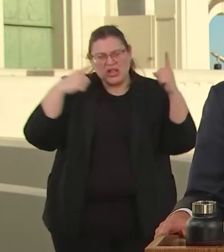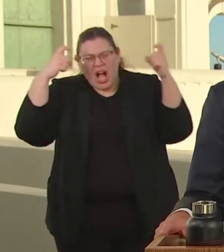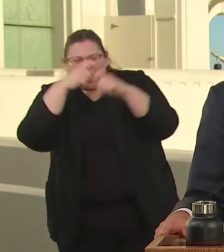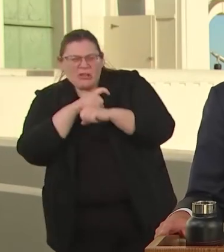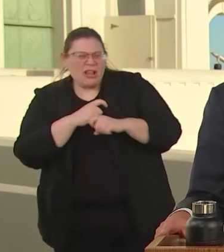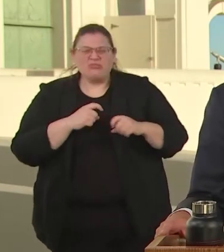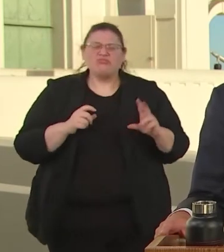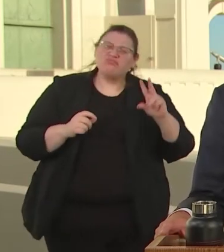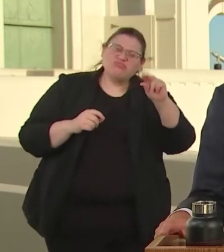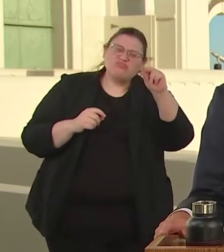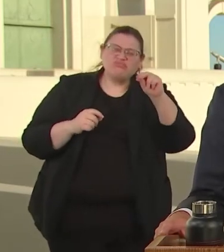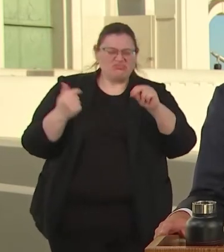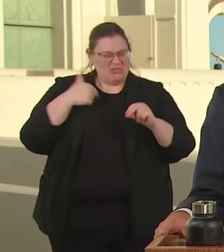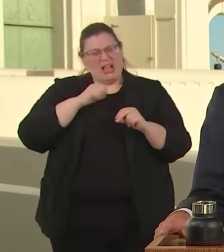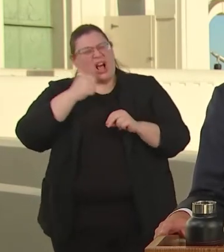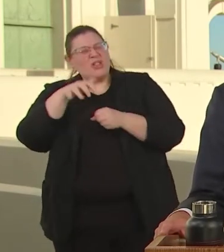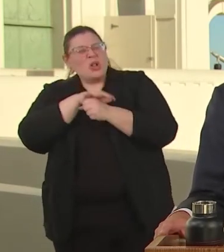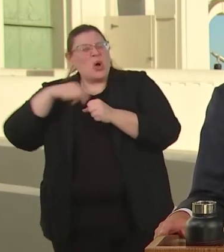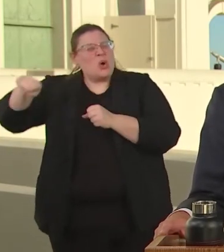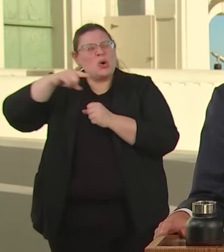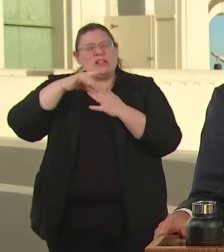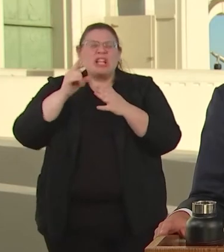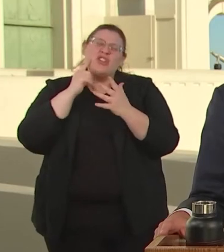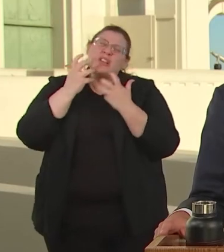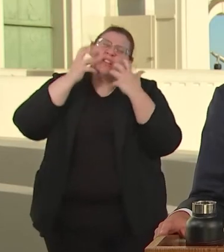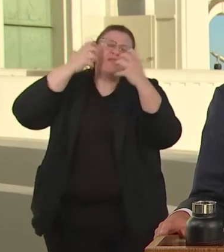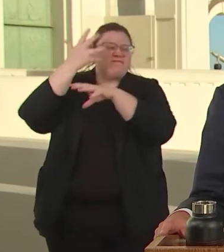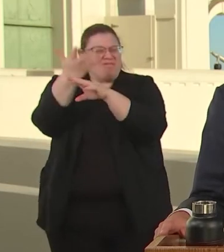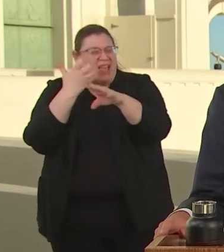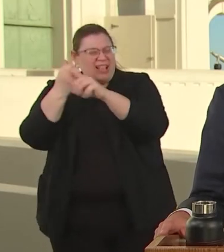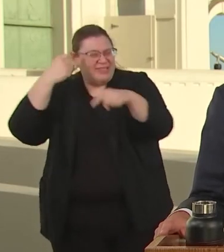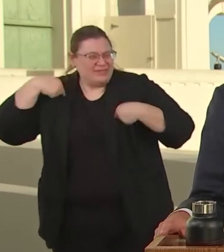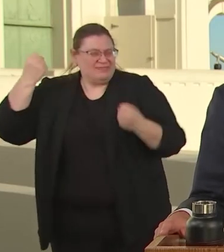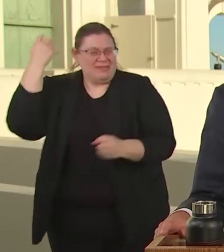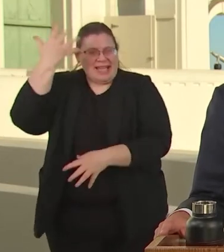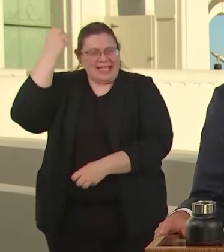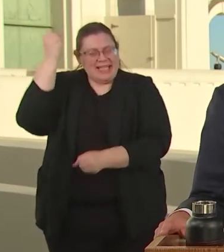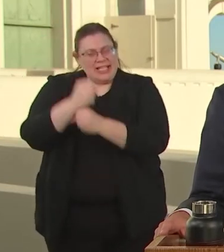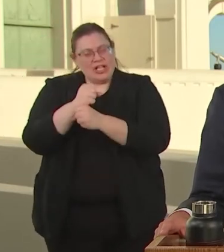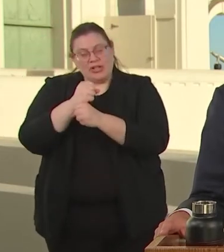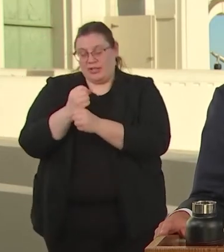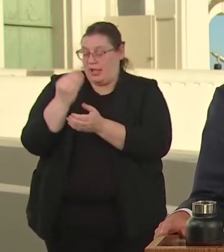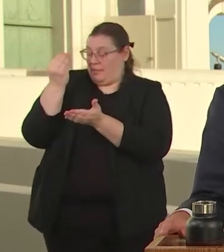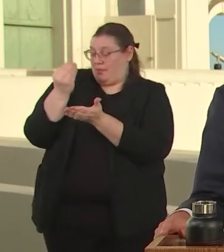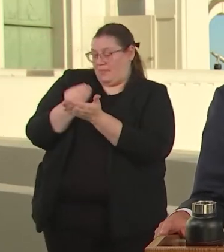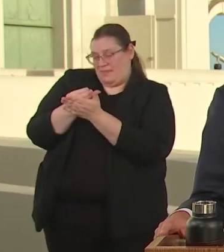LOCAL LEADERS SHOULD BE SHOUTED TO THE RAFTERS, WHEN YOU GIVE MONEY TO THE PEOPLE THAT ARE